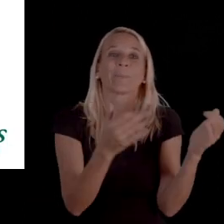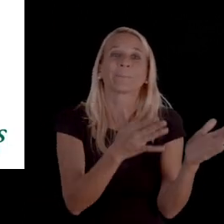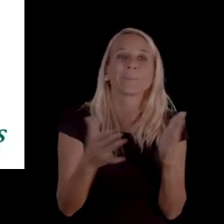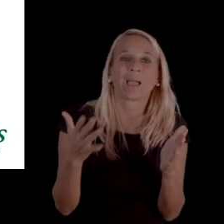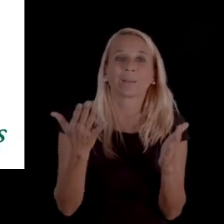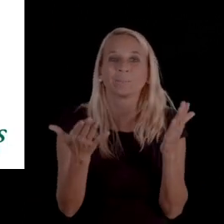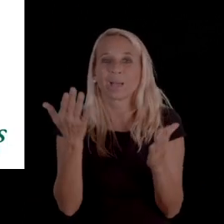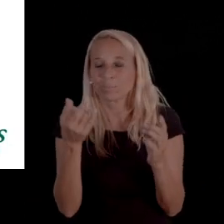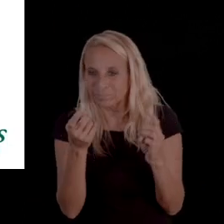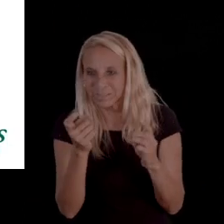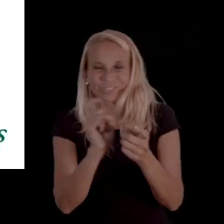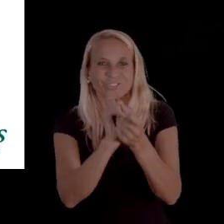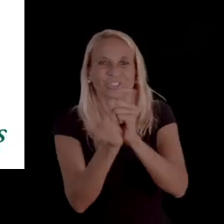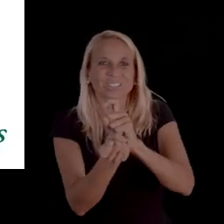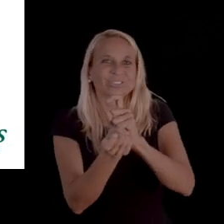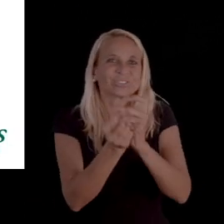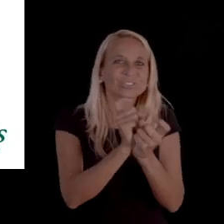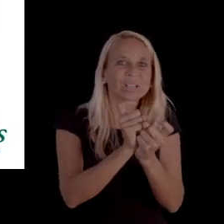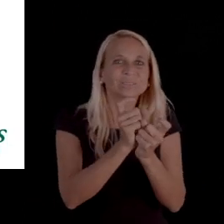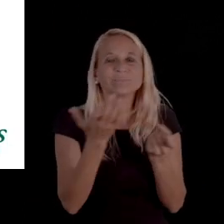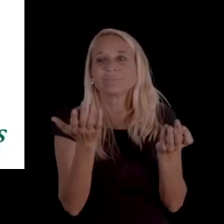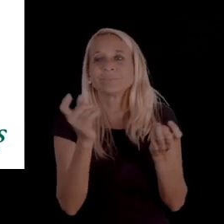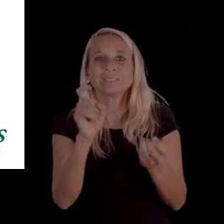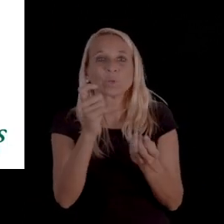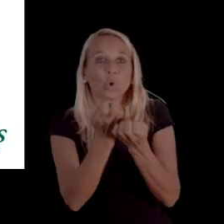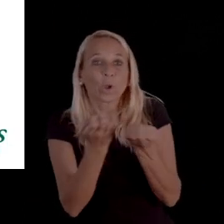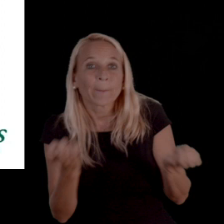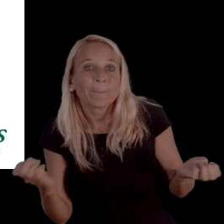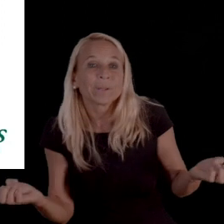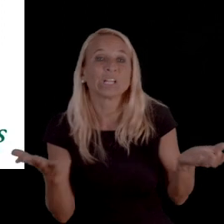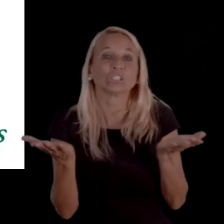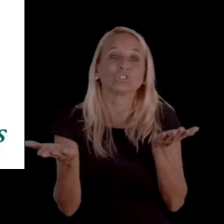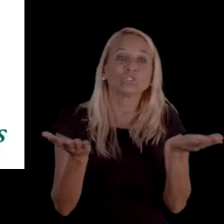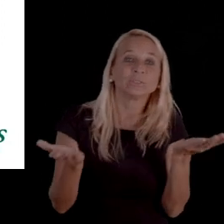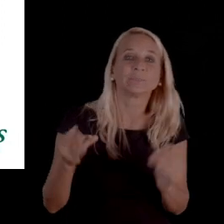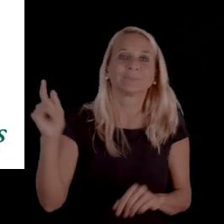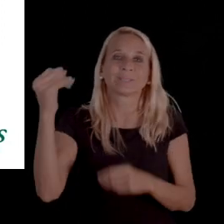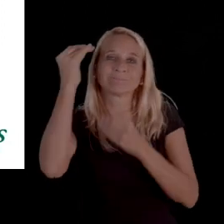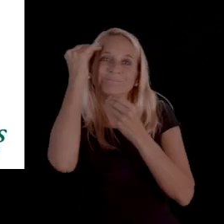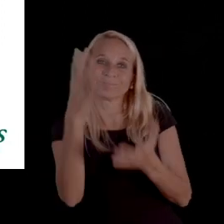for a service and/or equipment. They can give you notice